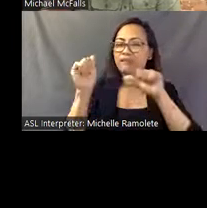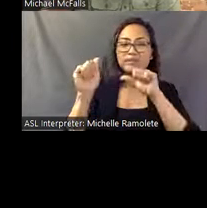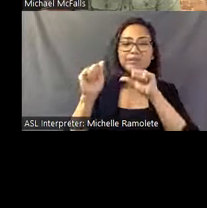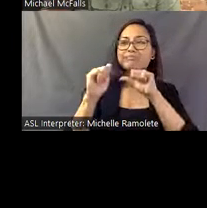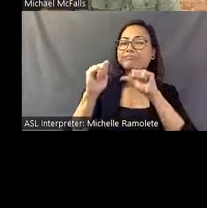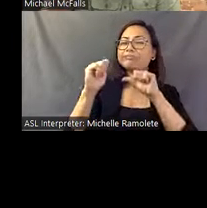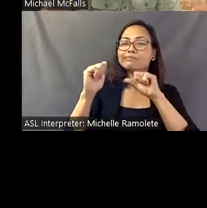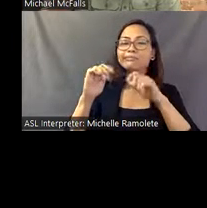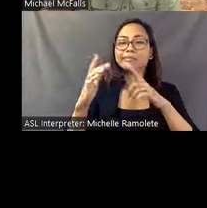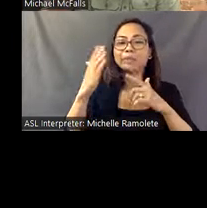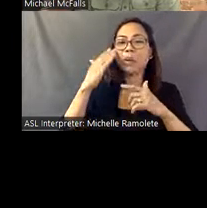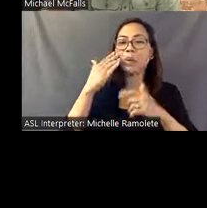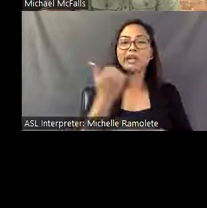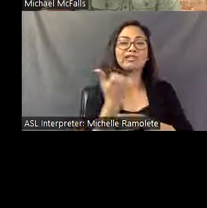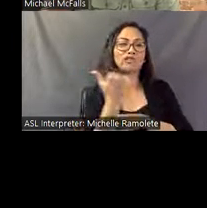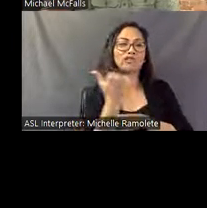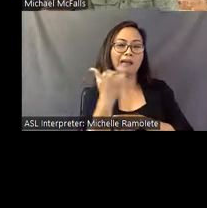the streets at the beginning of the Roaring 1920s.